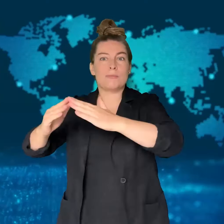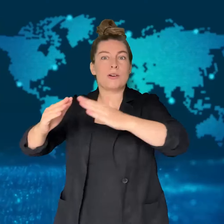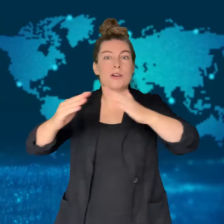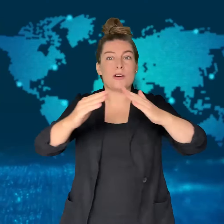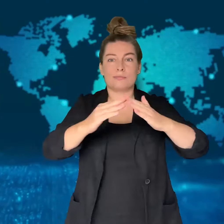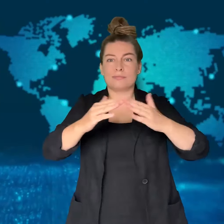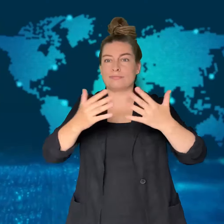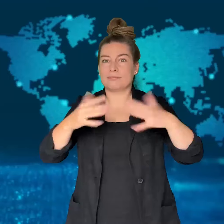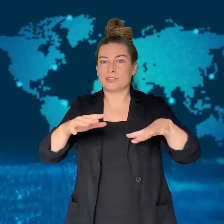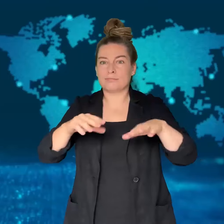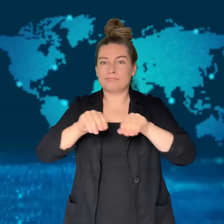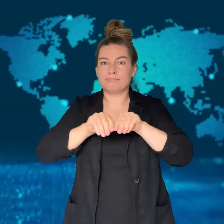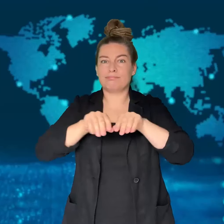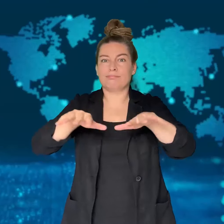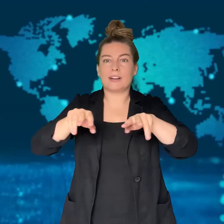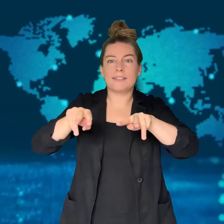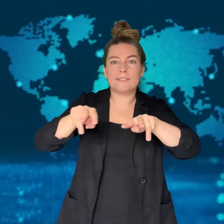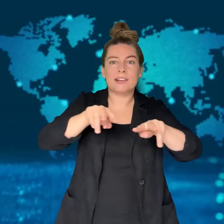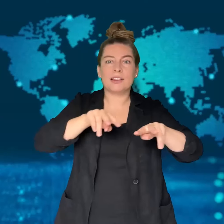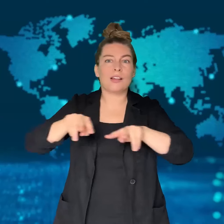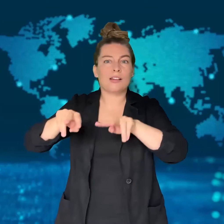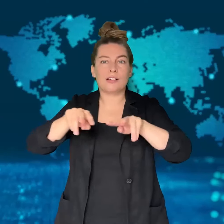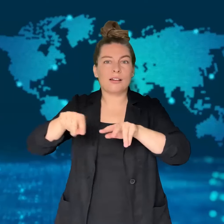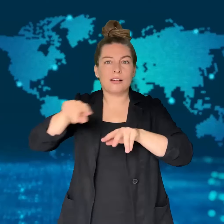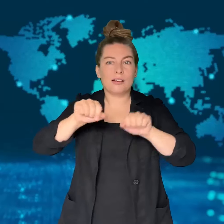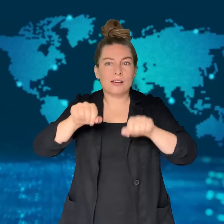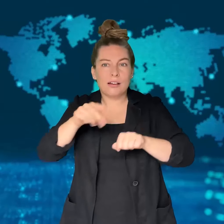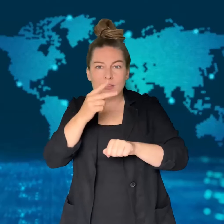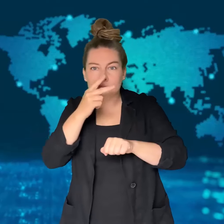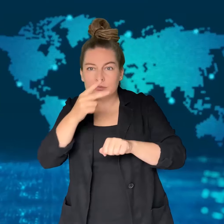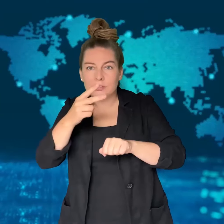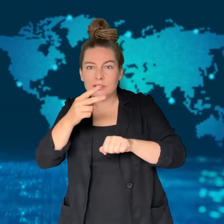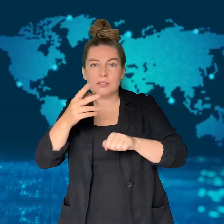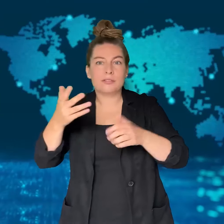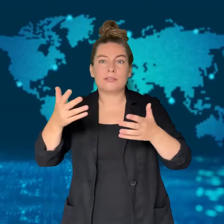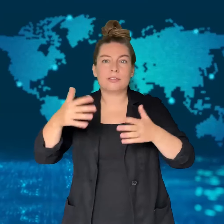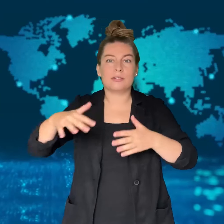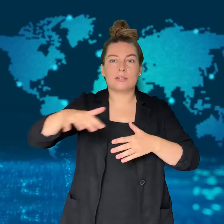There were 58 passengers and four crew members who were onboard.